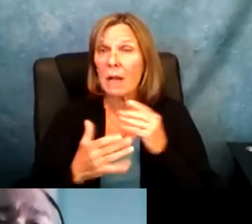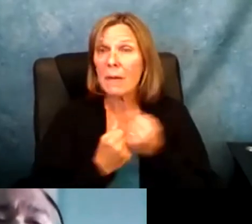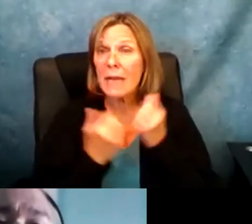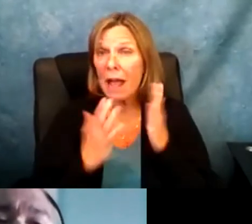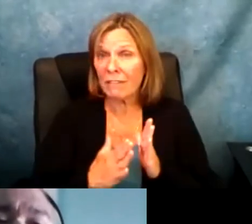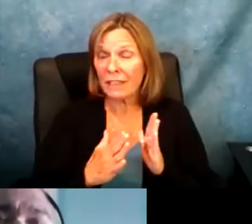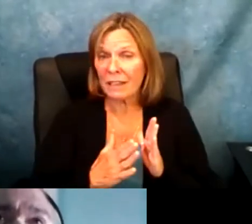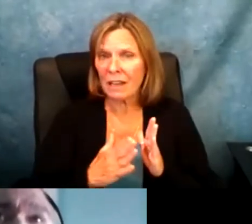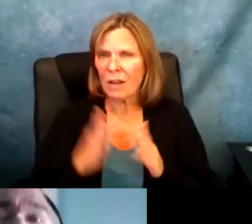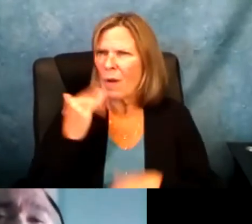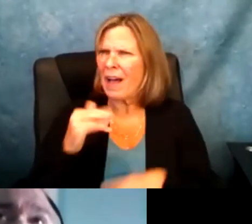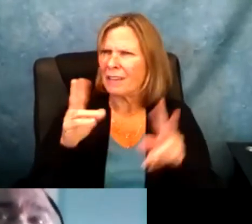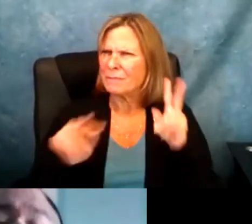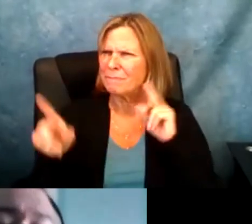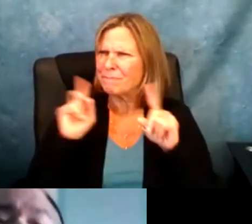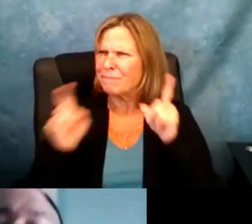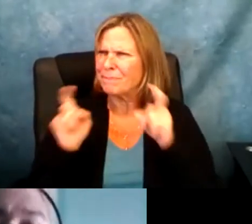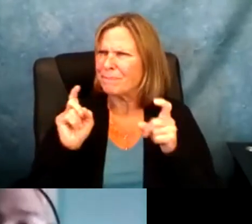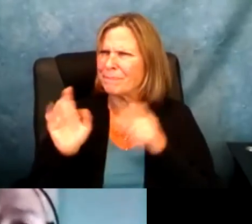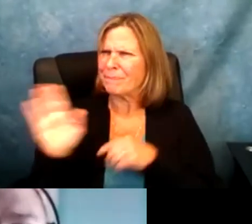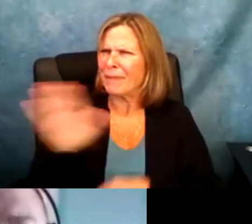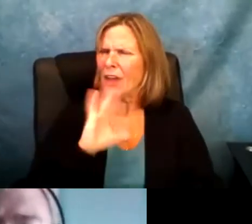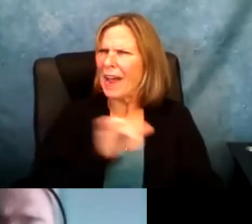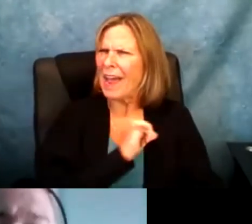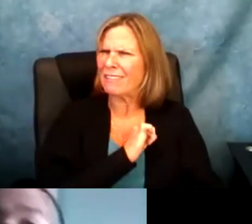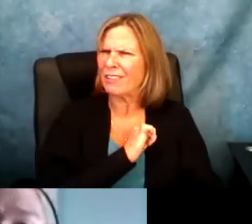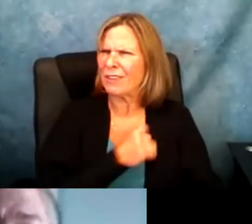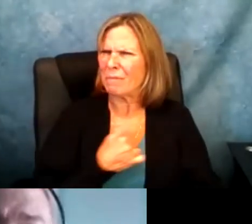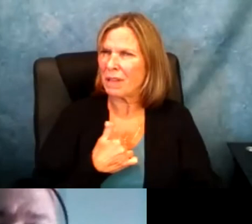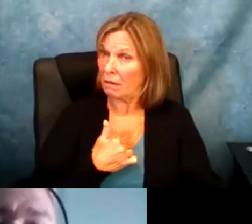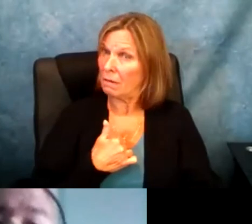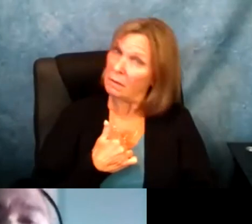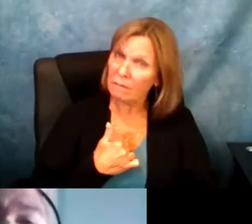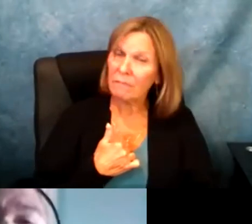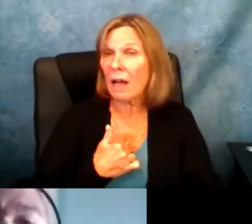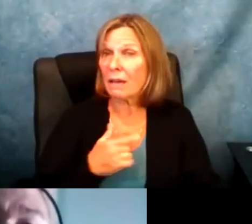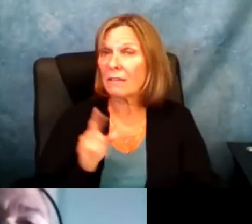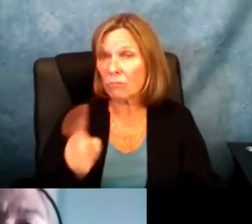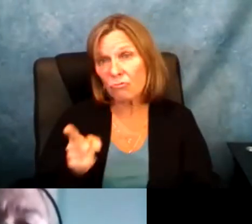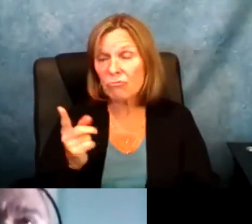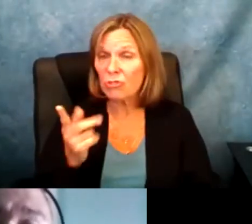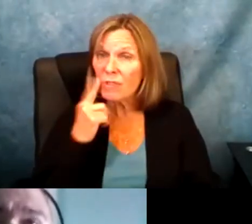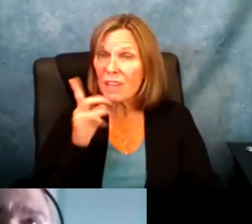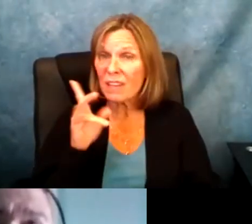And so, in some way I think it helped me become an advocate because looking at people's attitudes kind